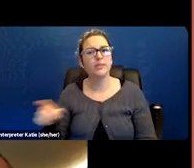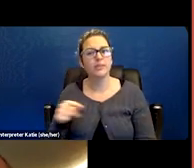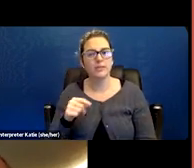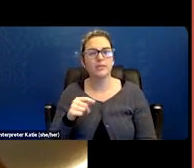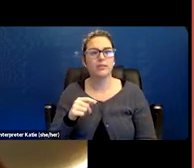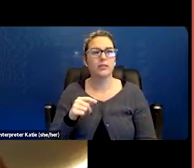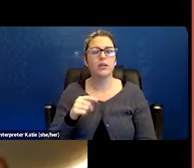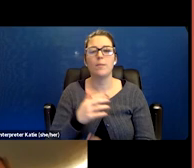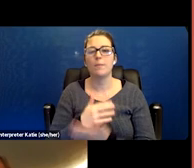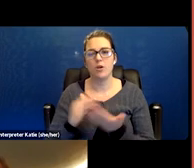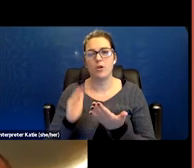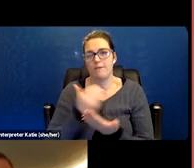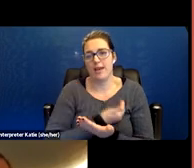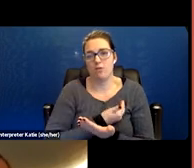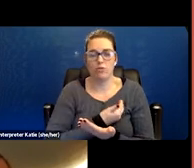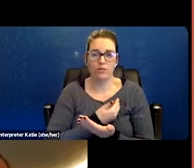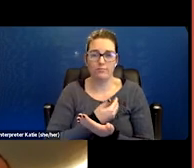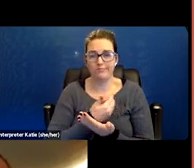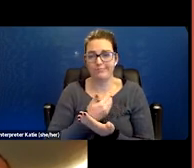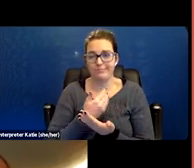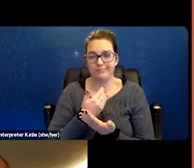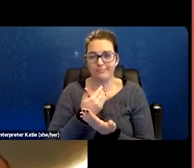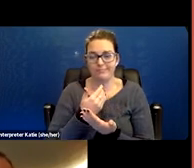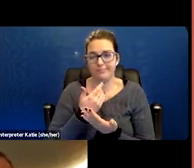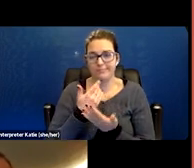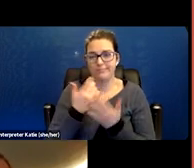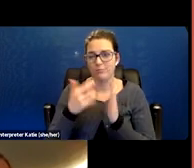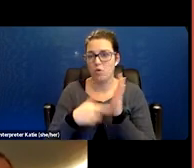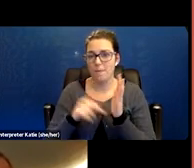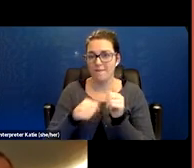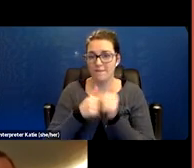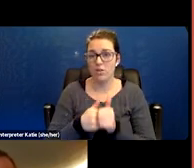is that we cannot equal a respiratory failure listing, 1314